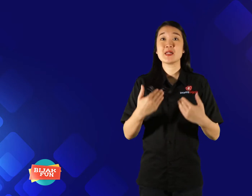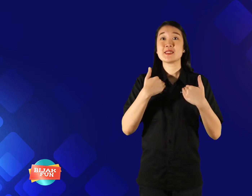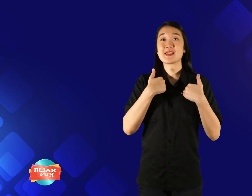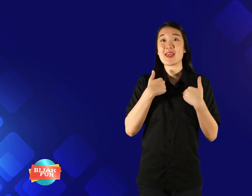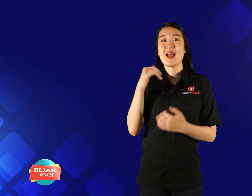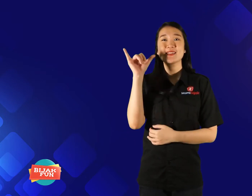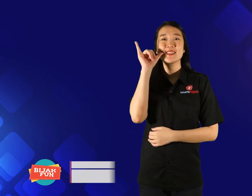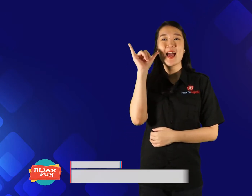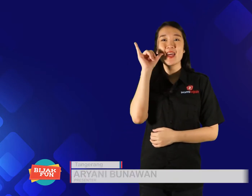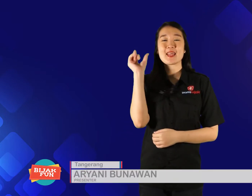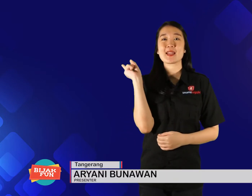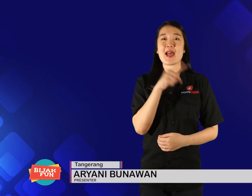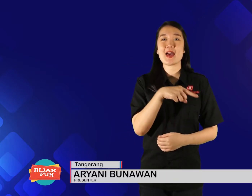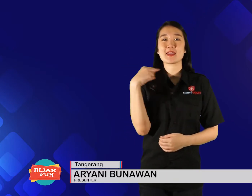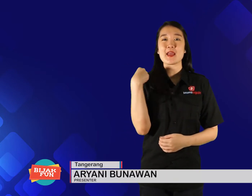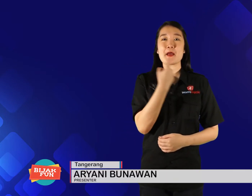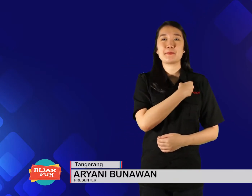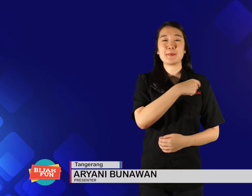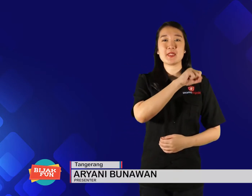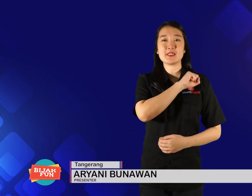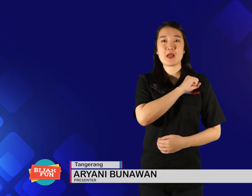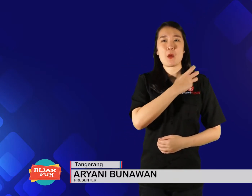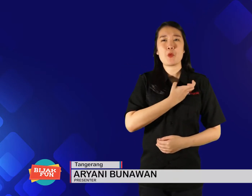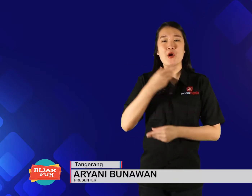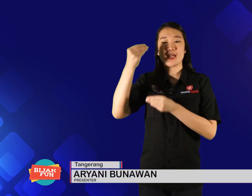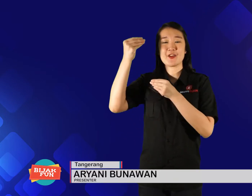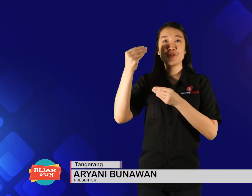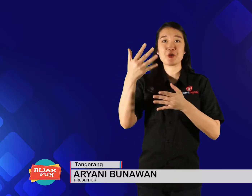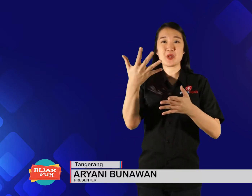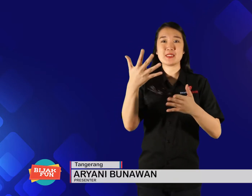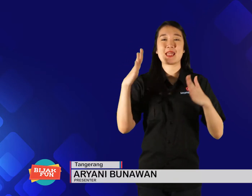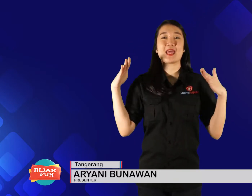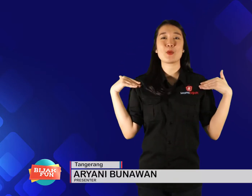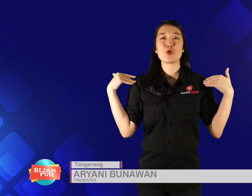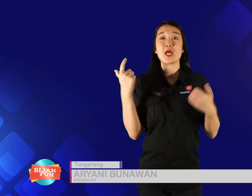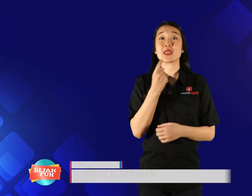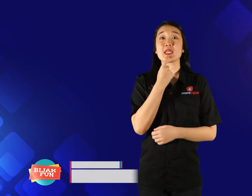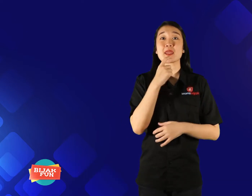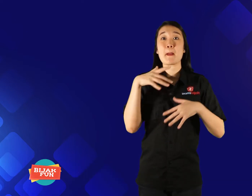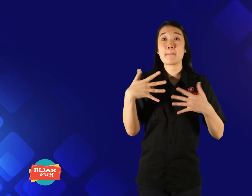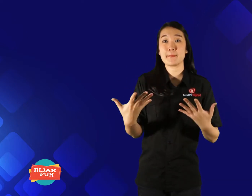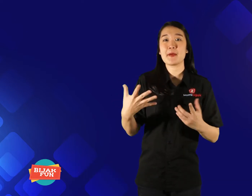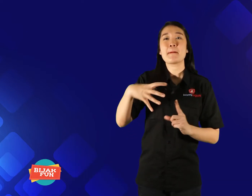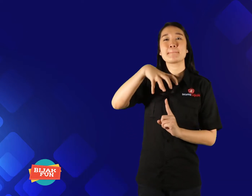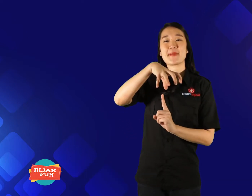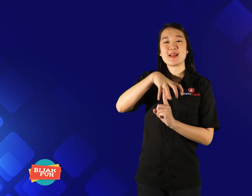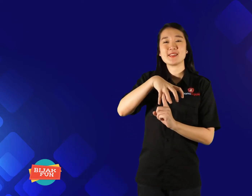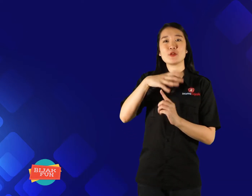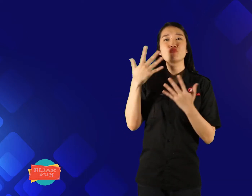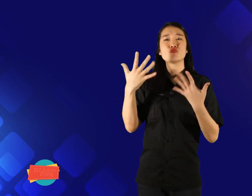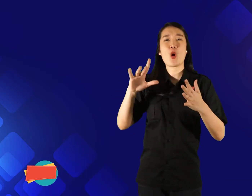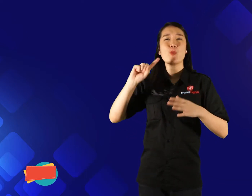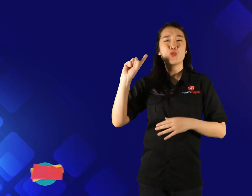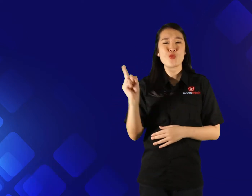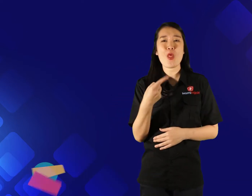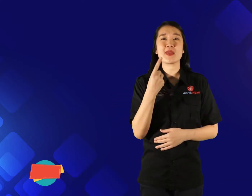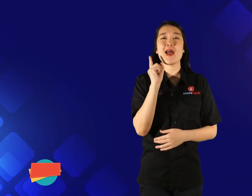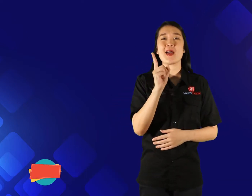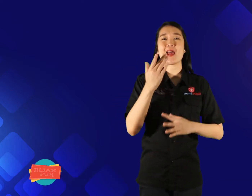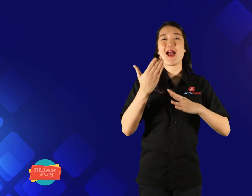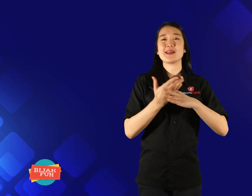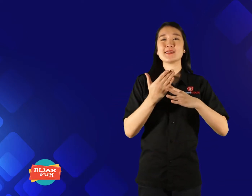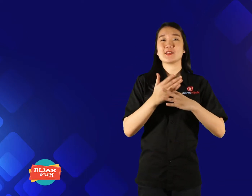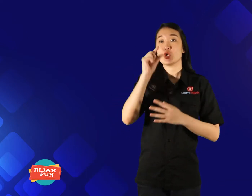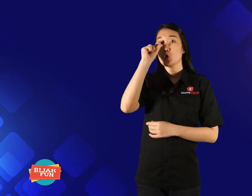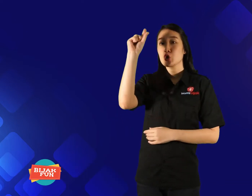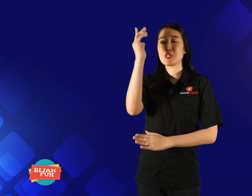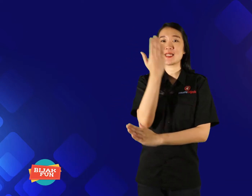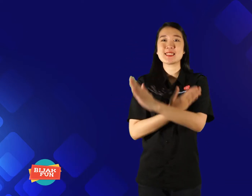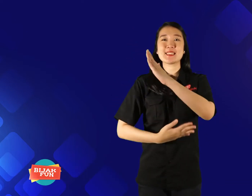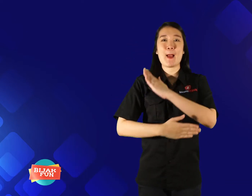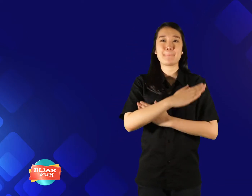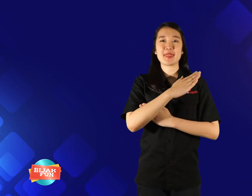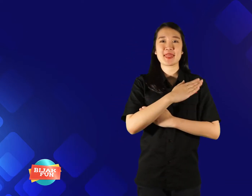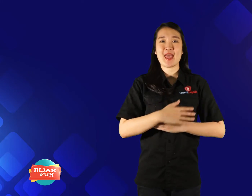I Yani from KamiBijak want to convey entertainment Mosques have begun to have access to disabilities.